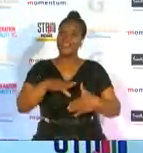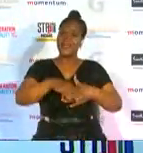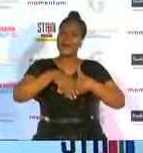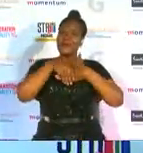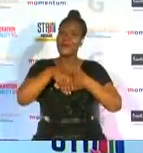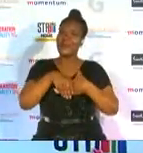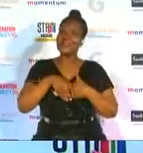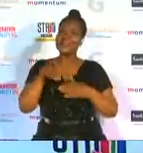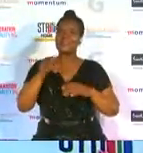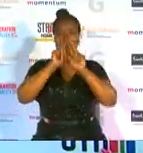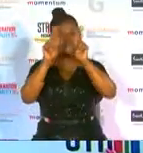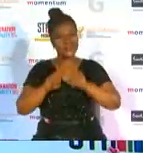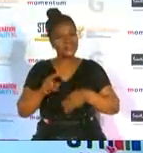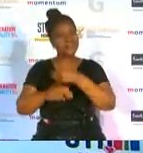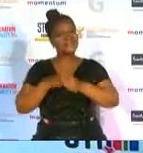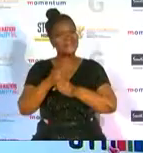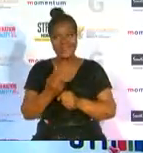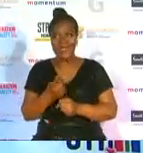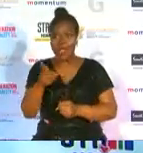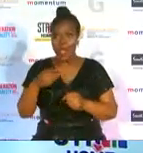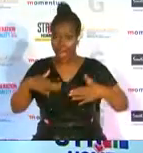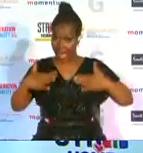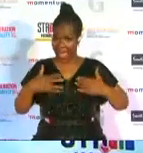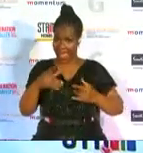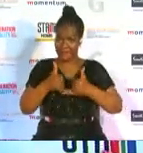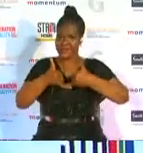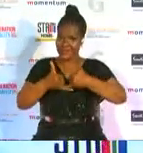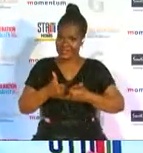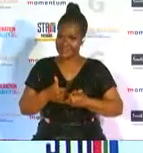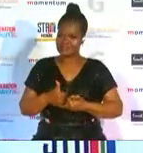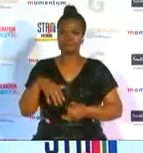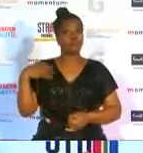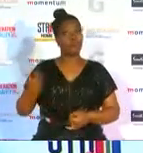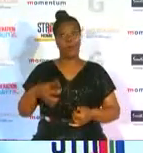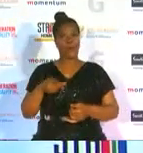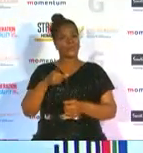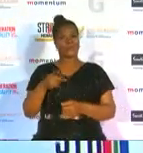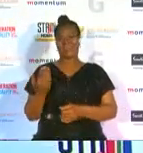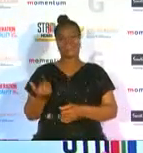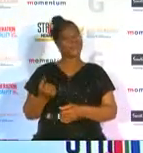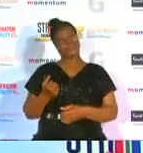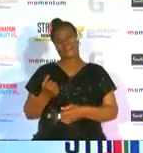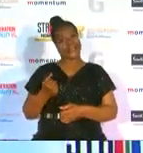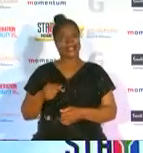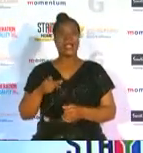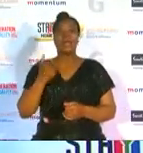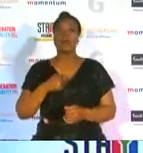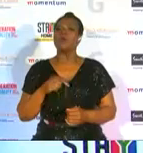year award how happy are you to receive this award wow this is so unexpected and what a wonderful surprise